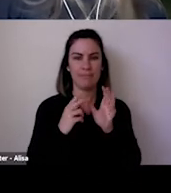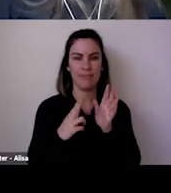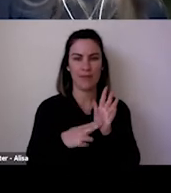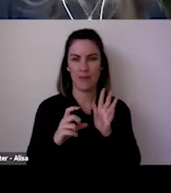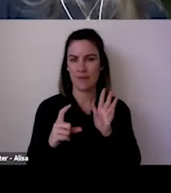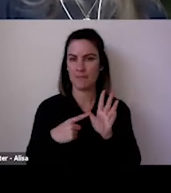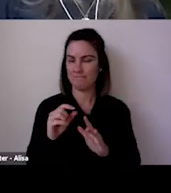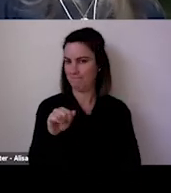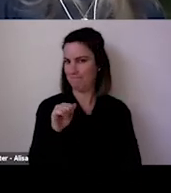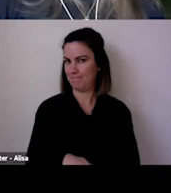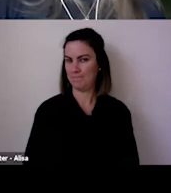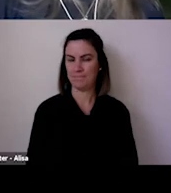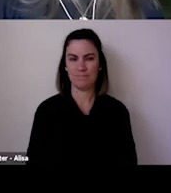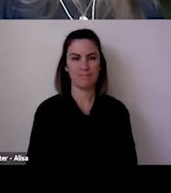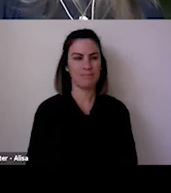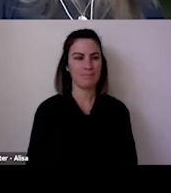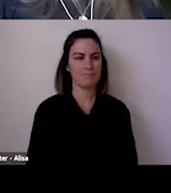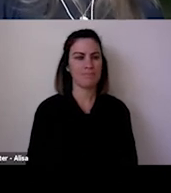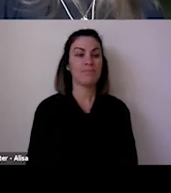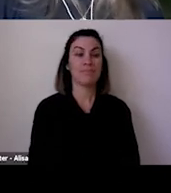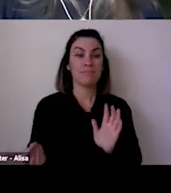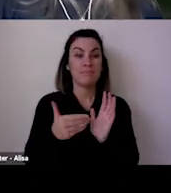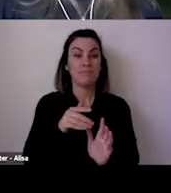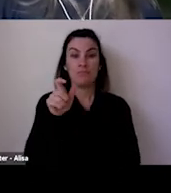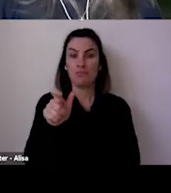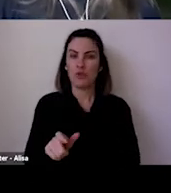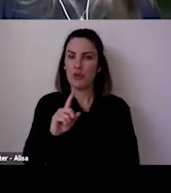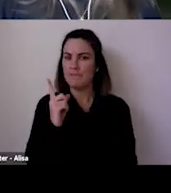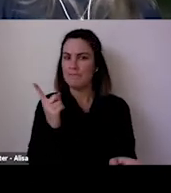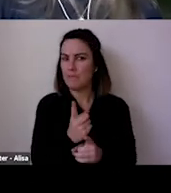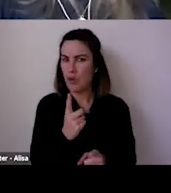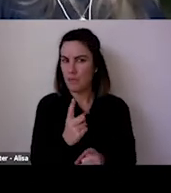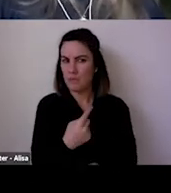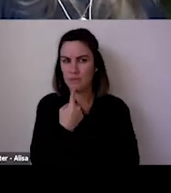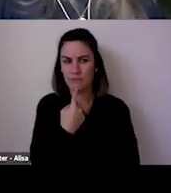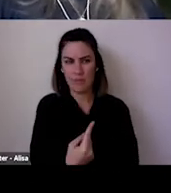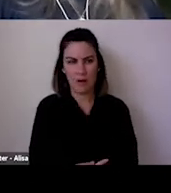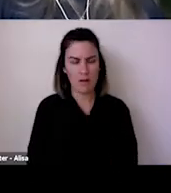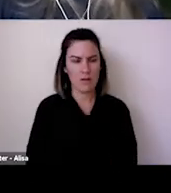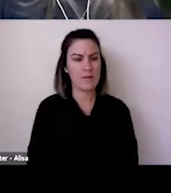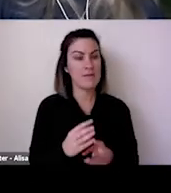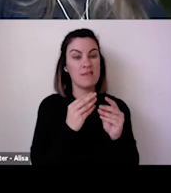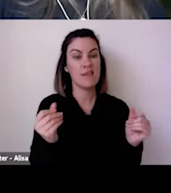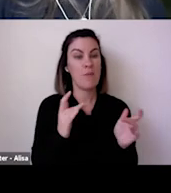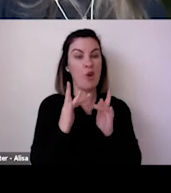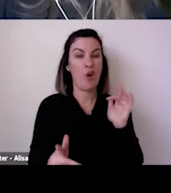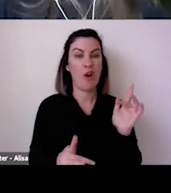I just say this is a long haul and you've all done so well, but right now